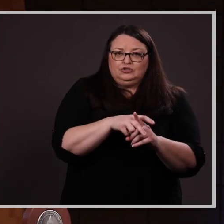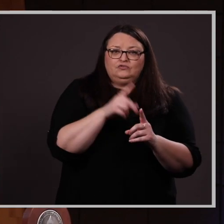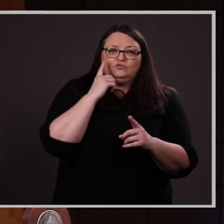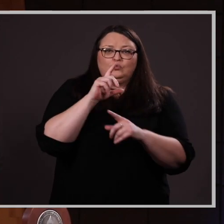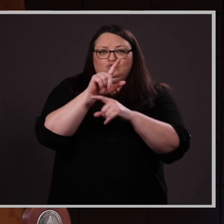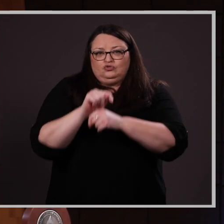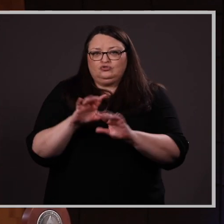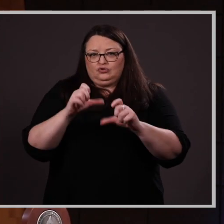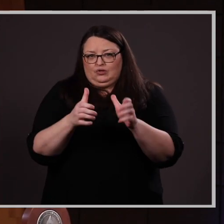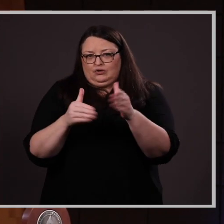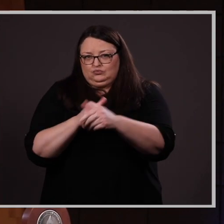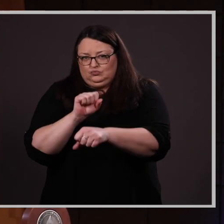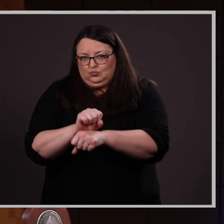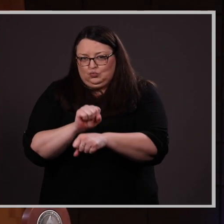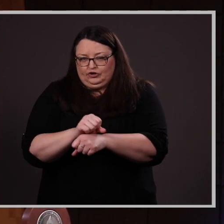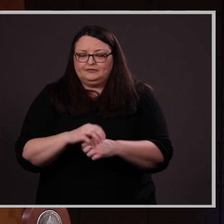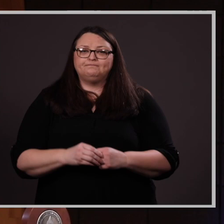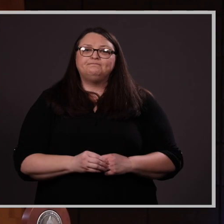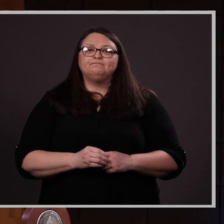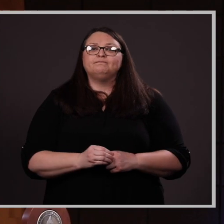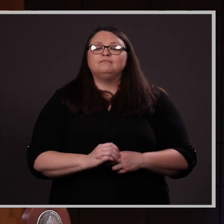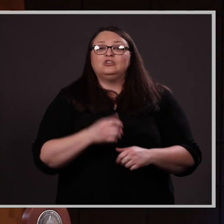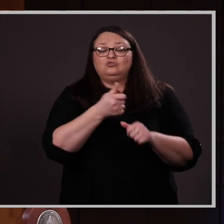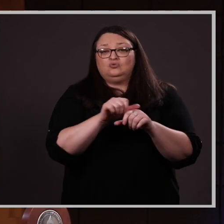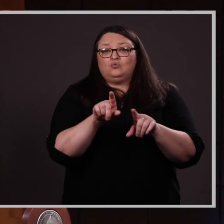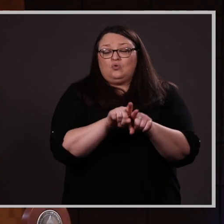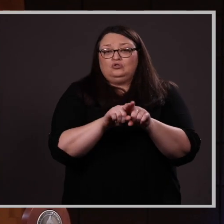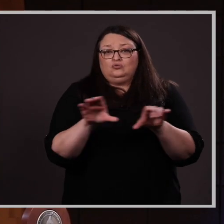classroom work. She has also been active in seeking support